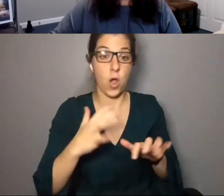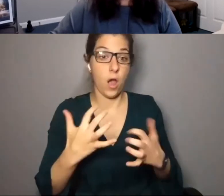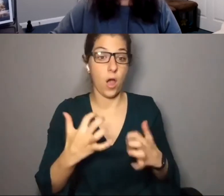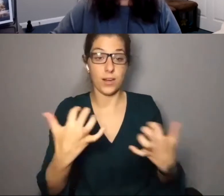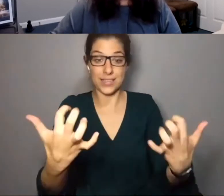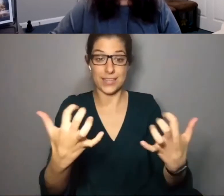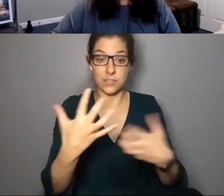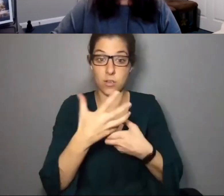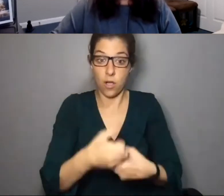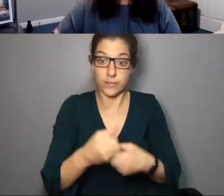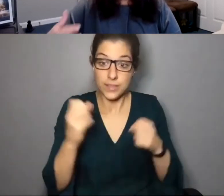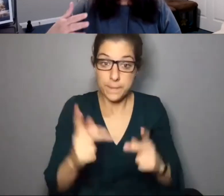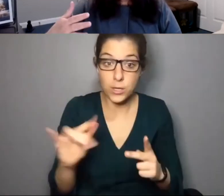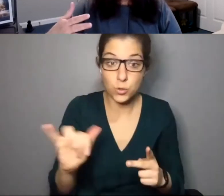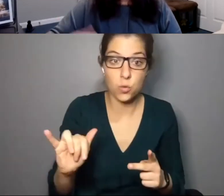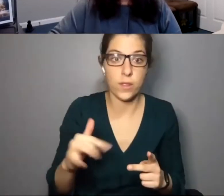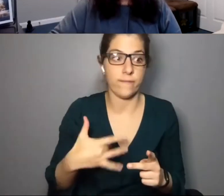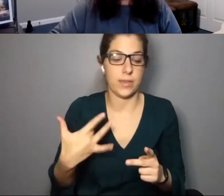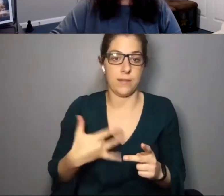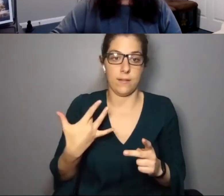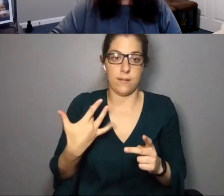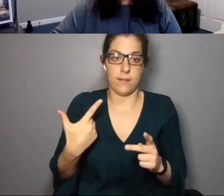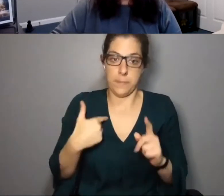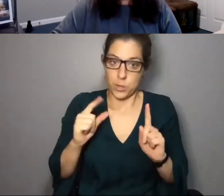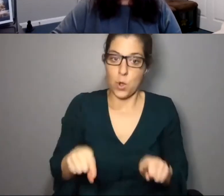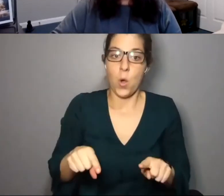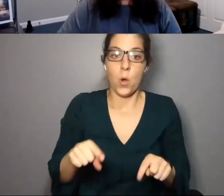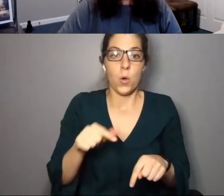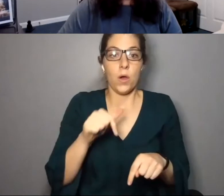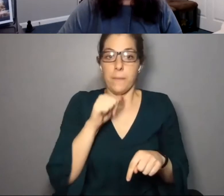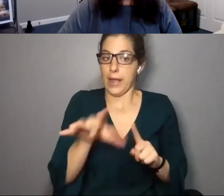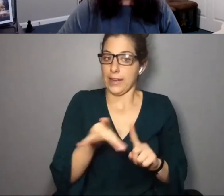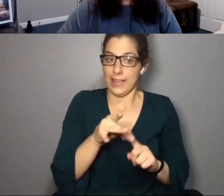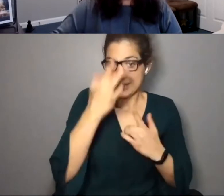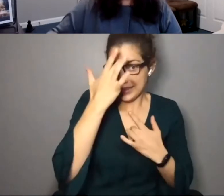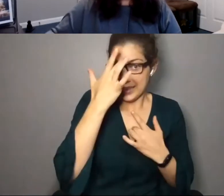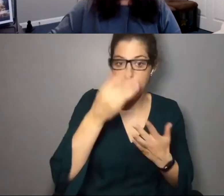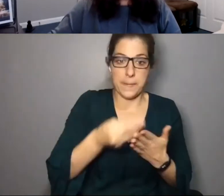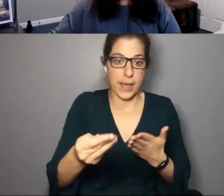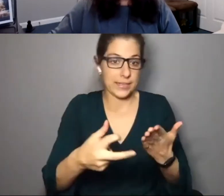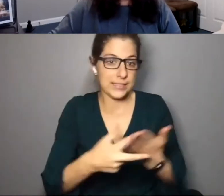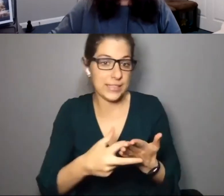will take that long for the audience confidence no fully return where they are like, I'm going to go, I'm not going to get sick,